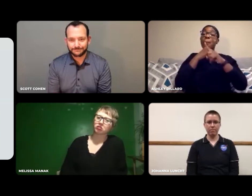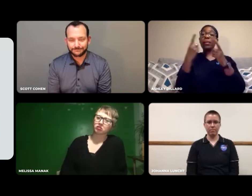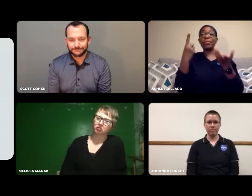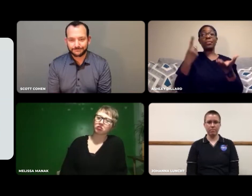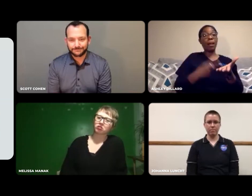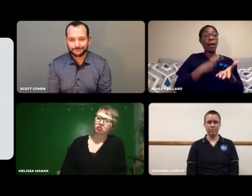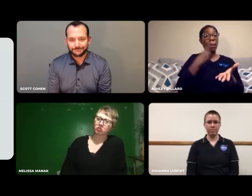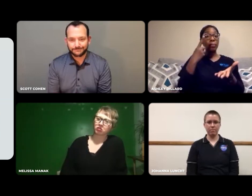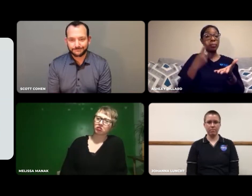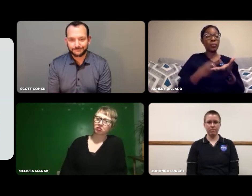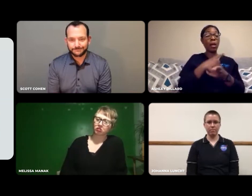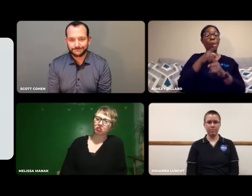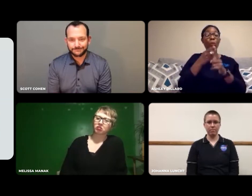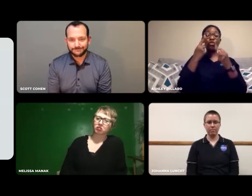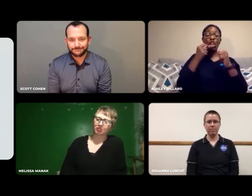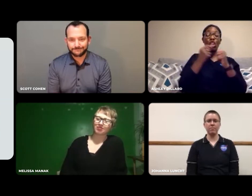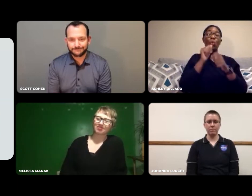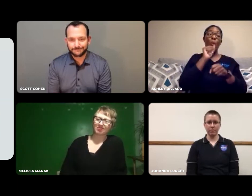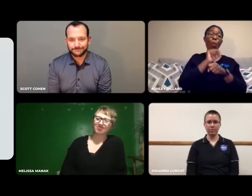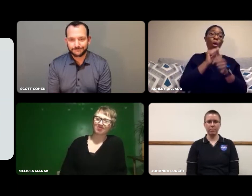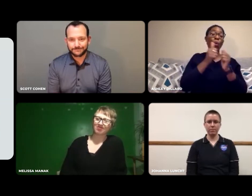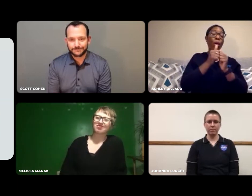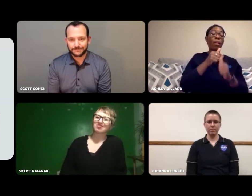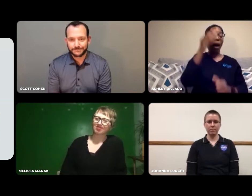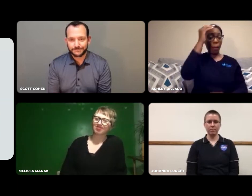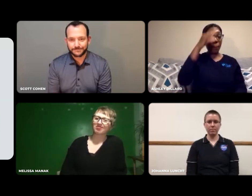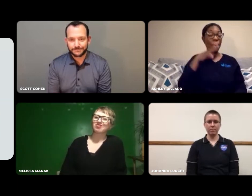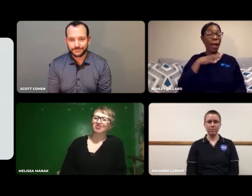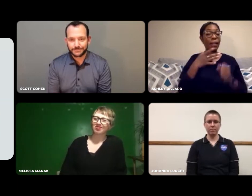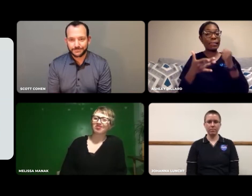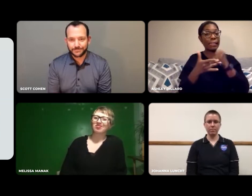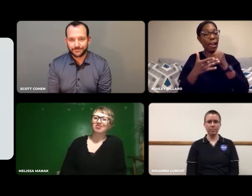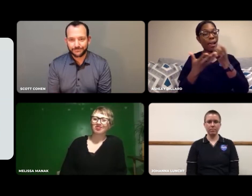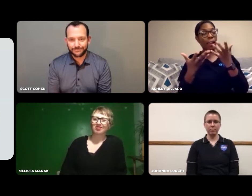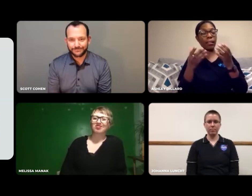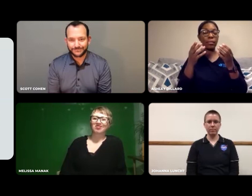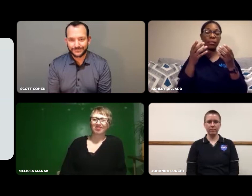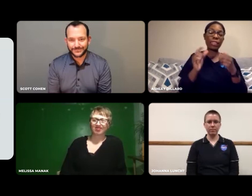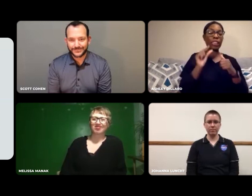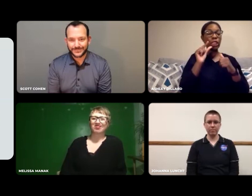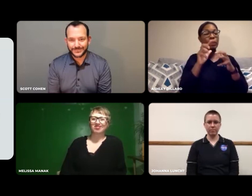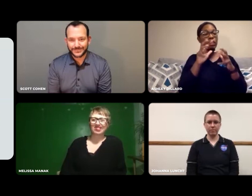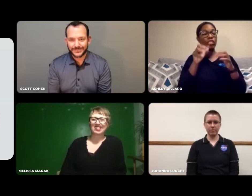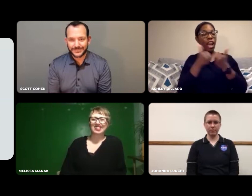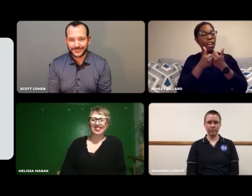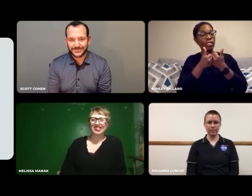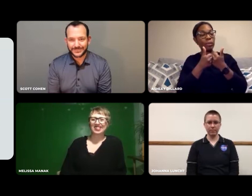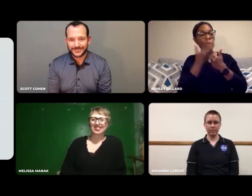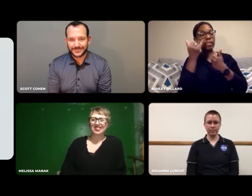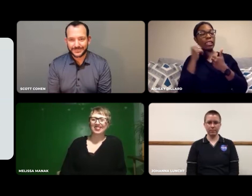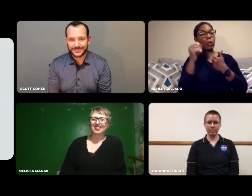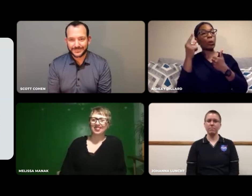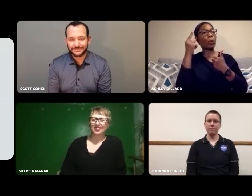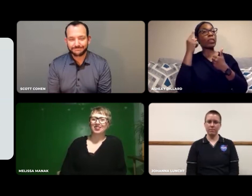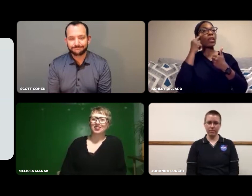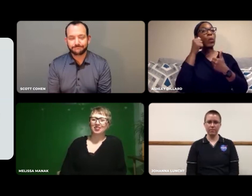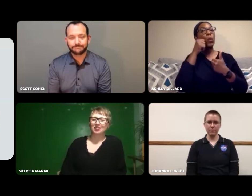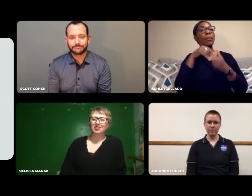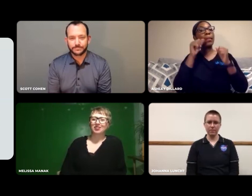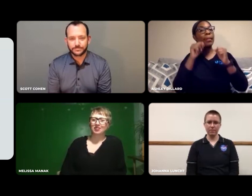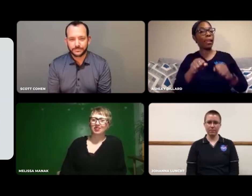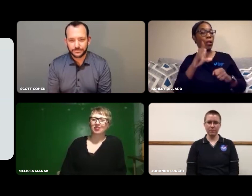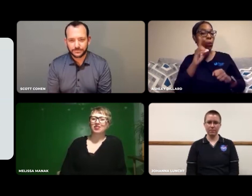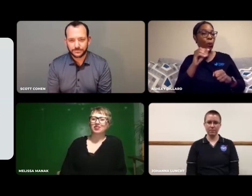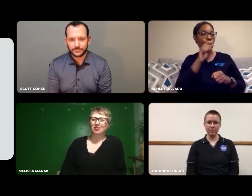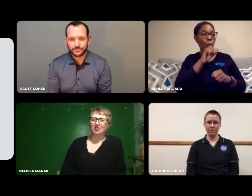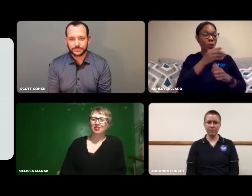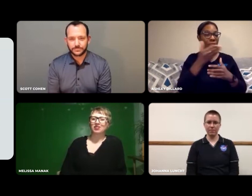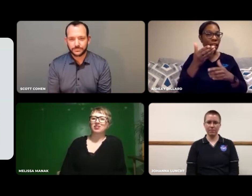But, working with male techs has been tough sometimes, thinking women can't do that.